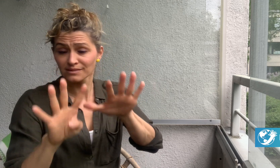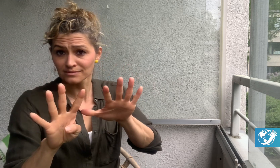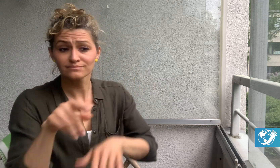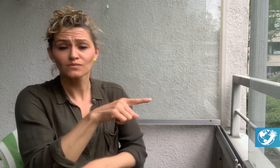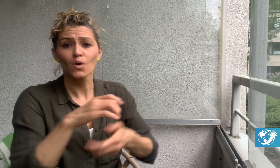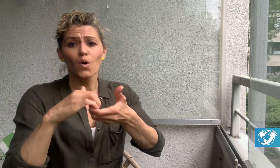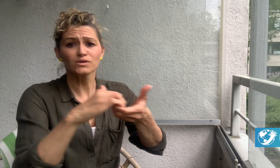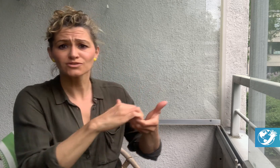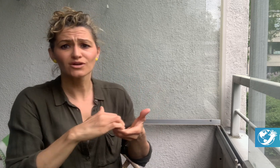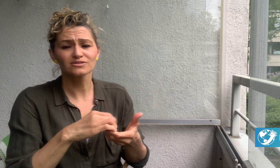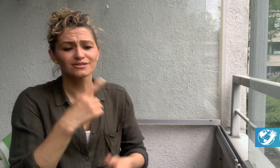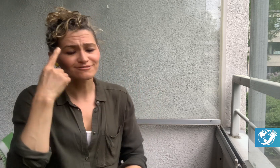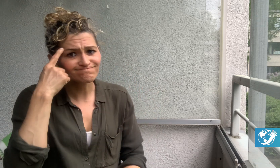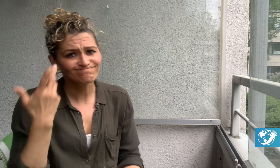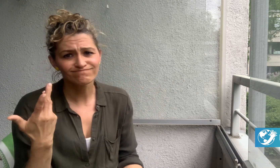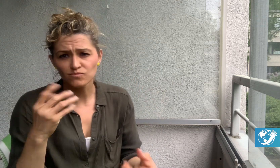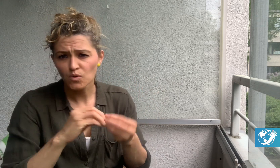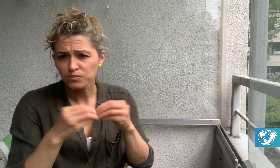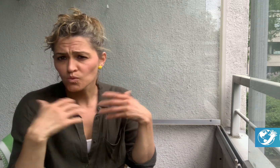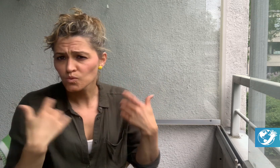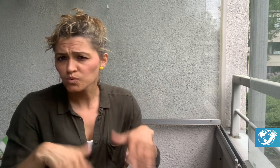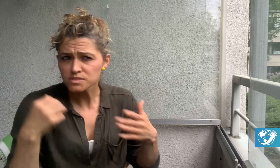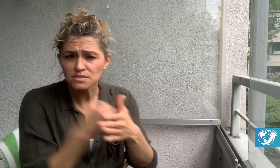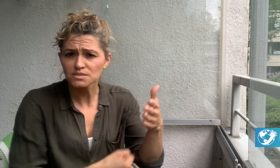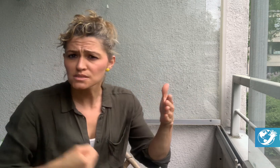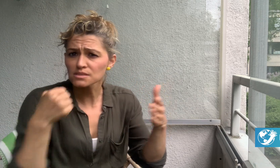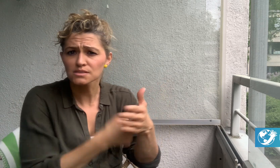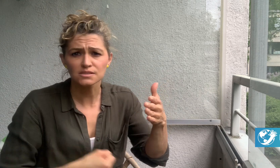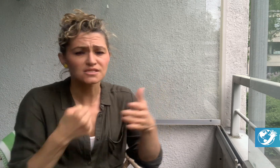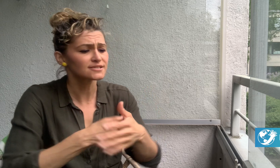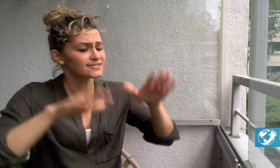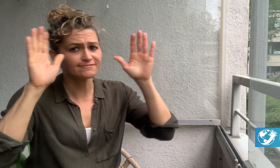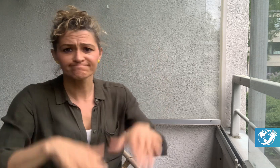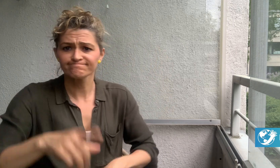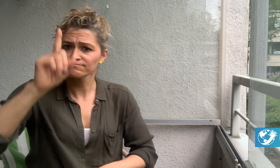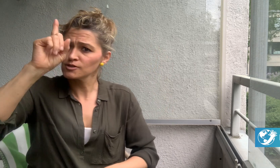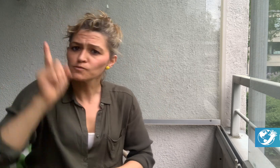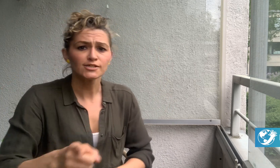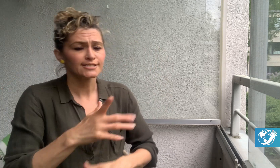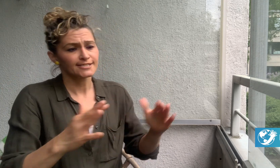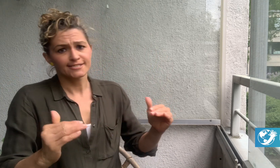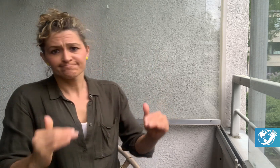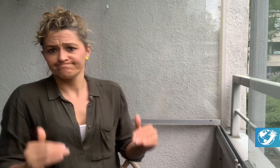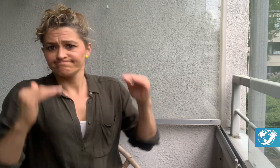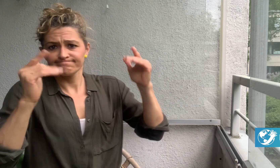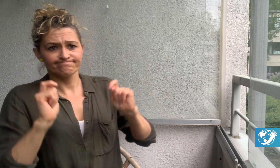In November 2019, the organization decided